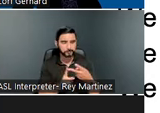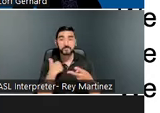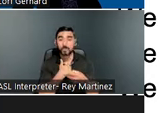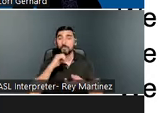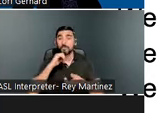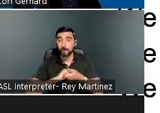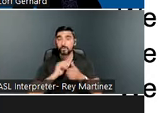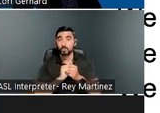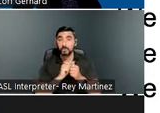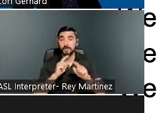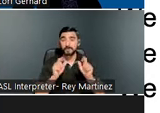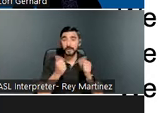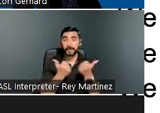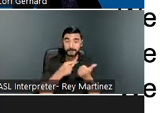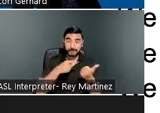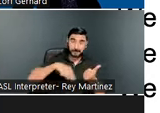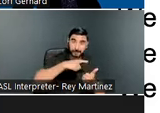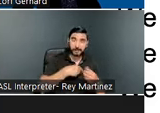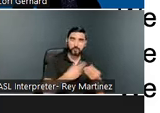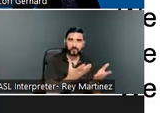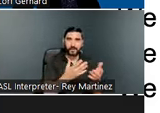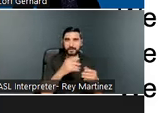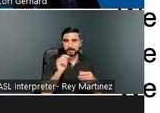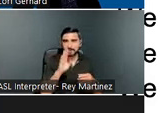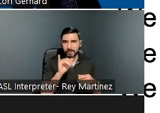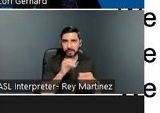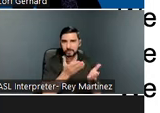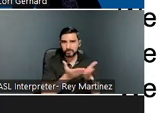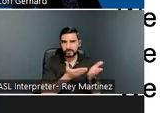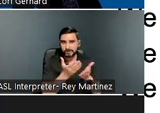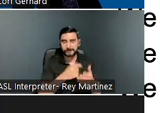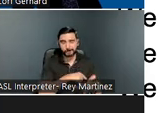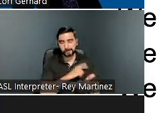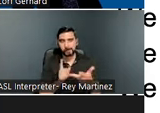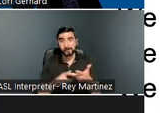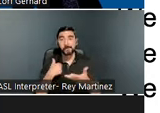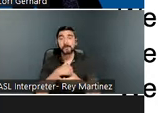that provide services and supports to individuals with TBI. We partner with housing agencies that